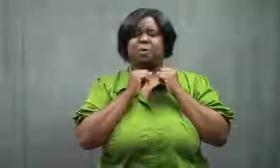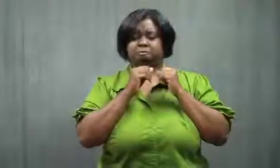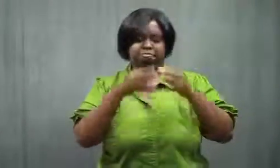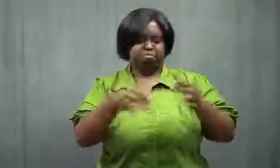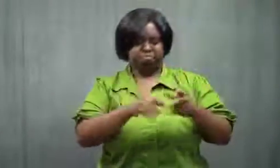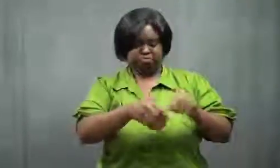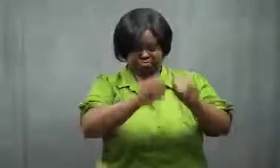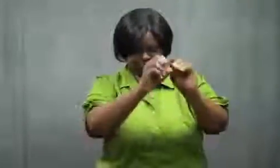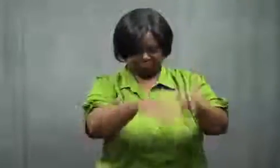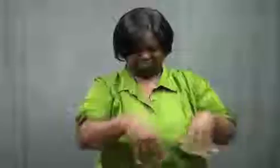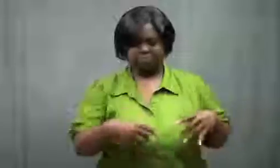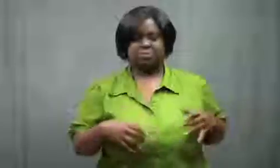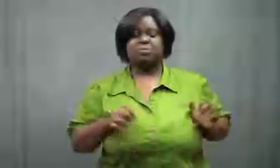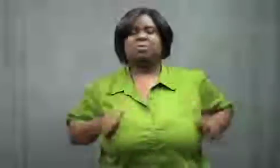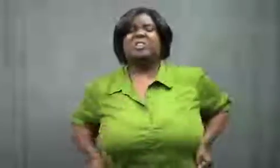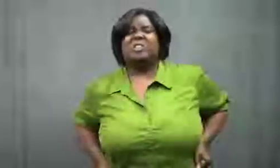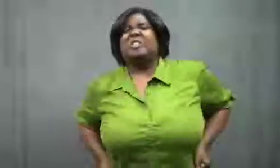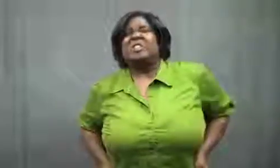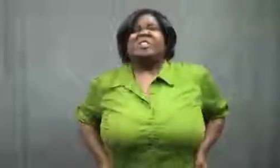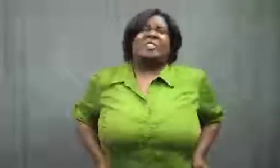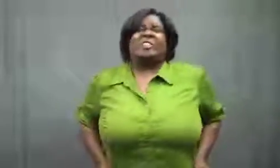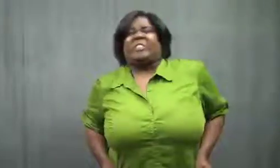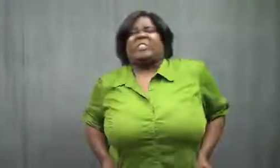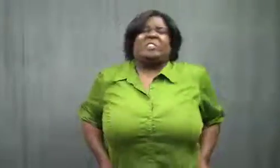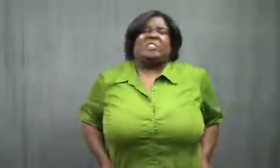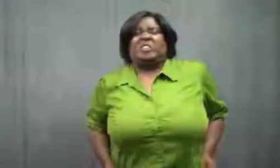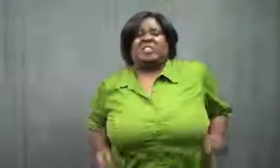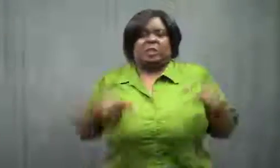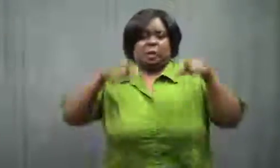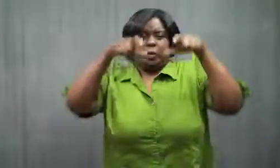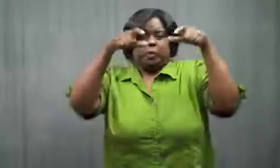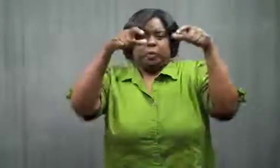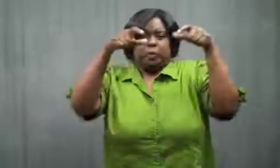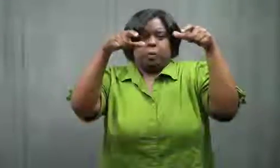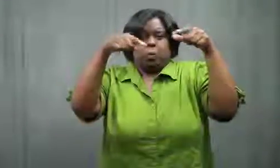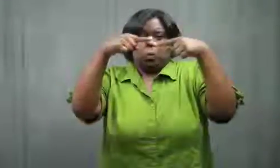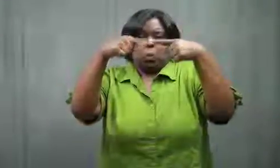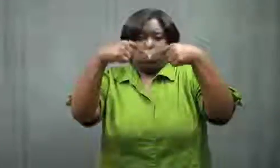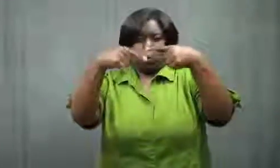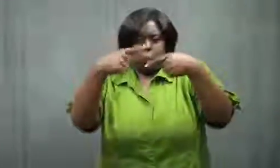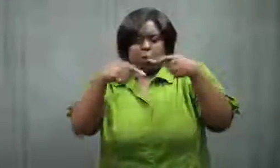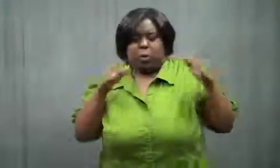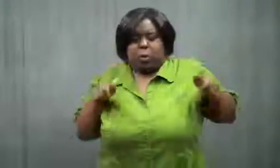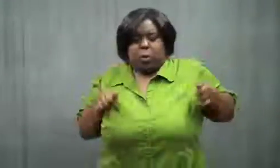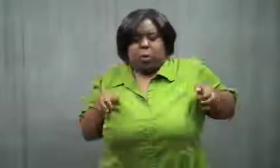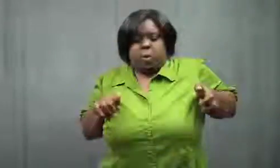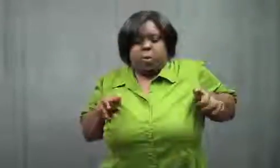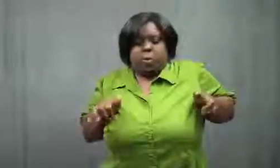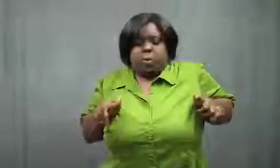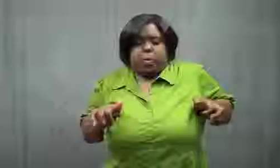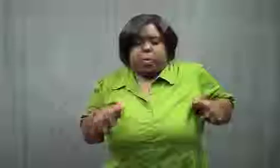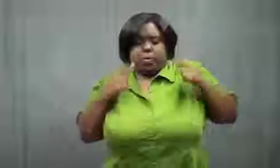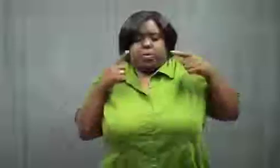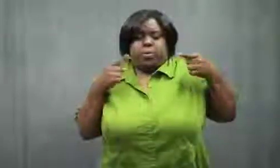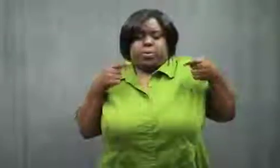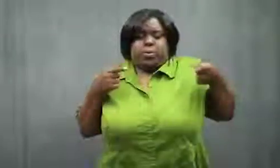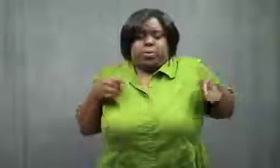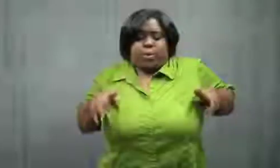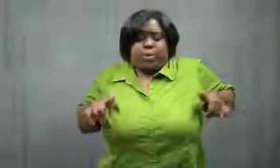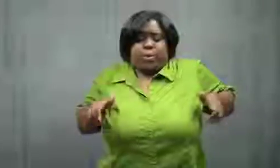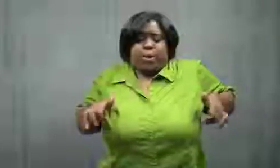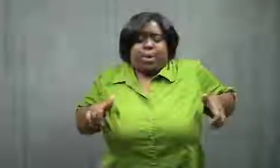I threw it into the hamper. Now to get the pants off.